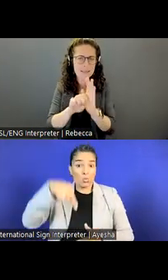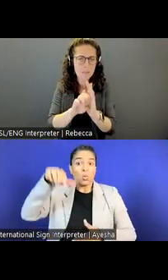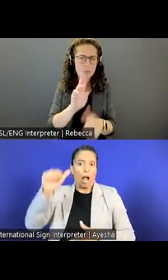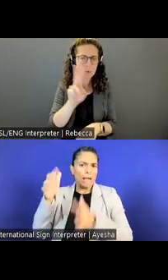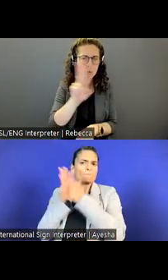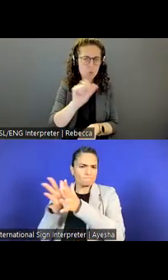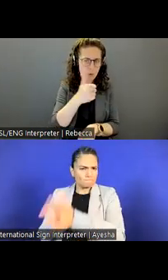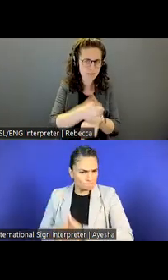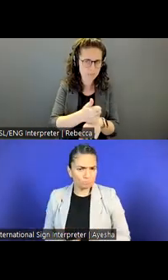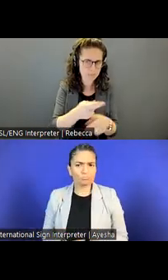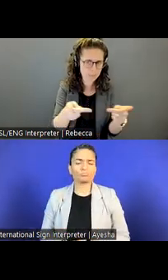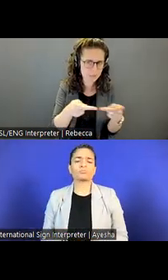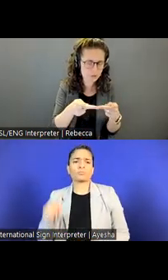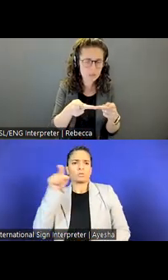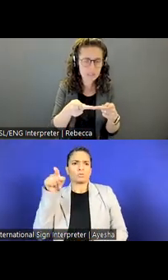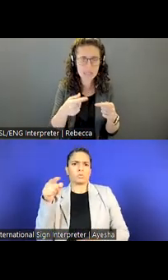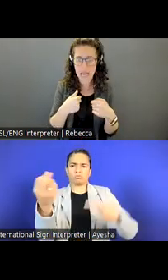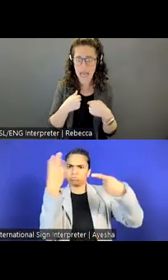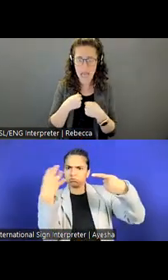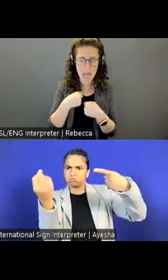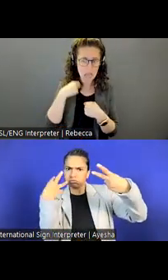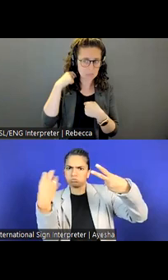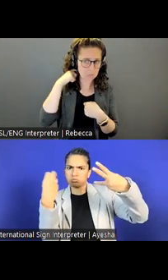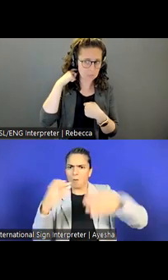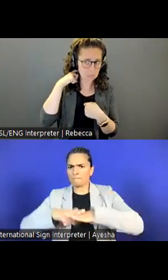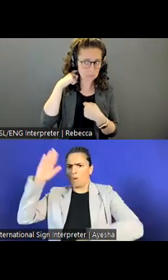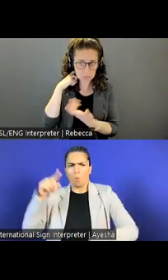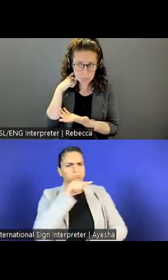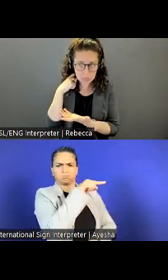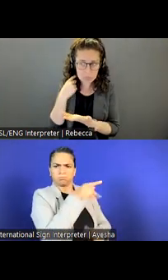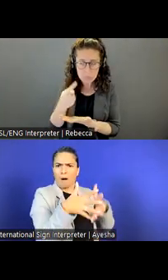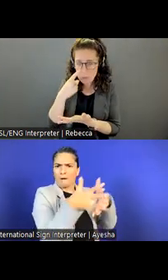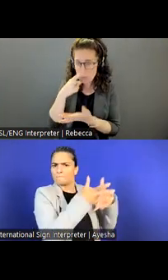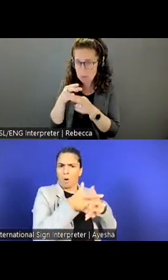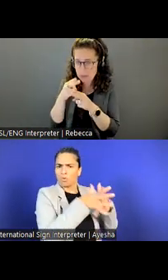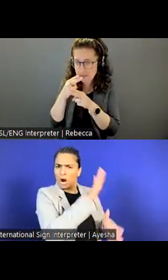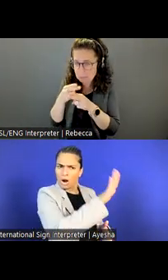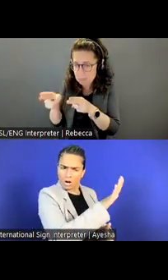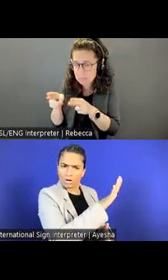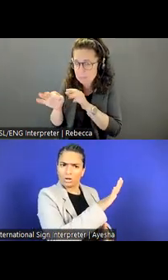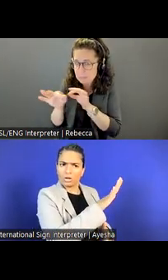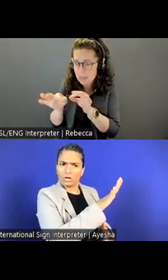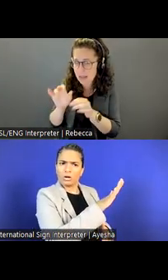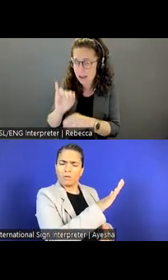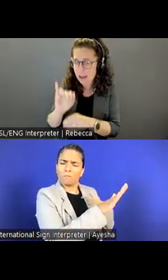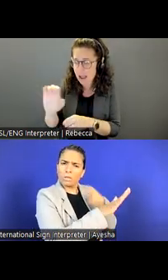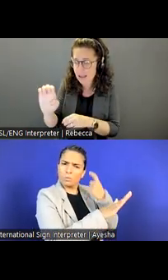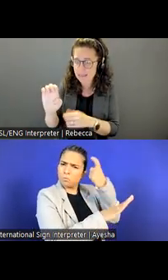And I was curious if, you know, if you could say just briefly about IIE's presence in other